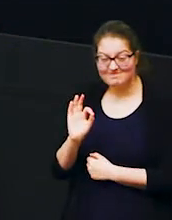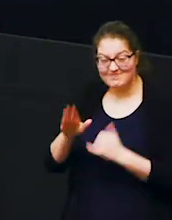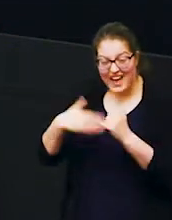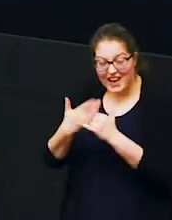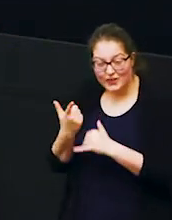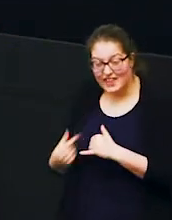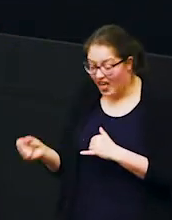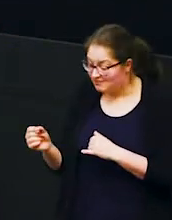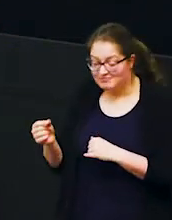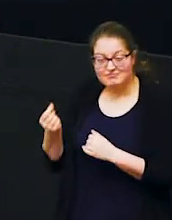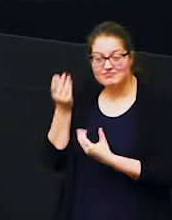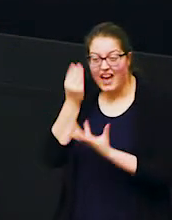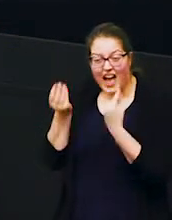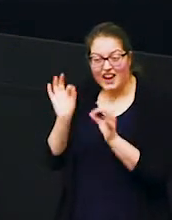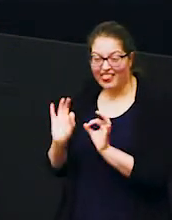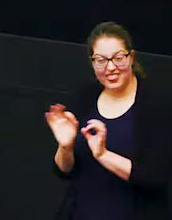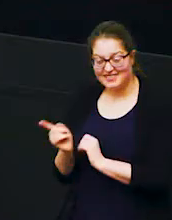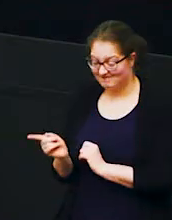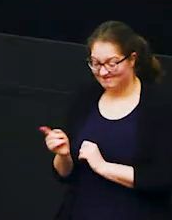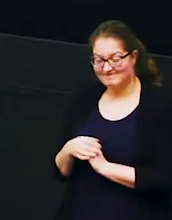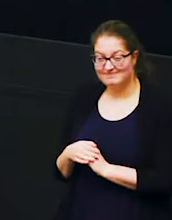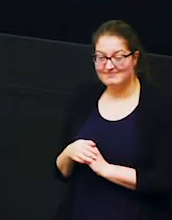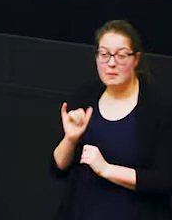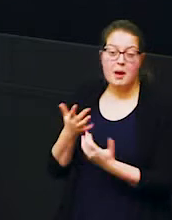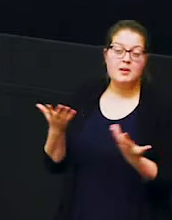well so you can see this elephant's missing the end of that tail that might have been lost to